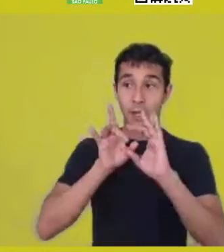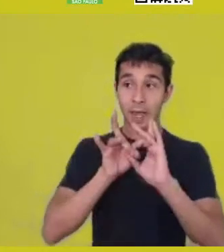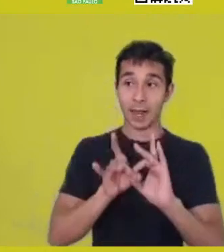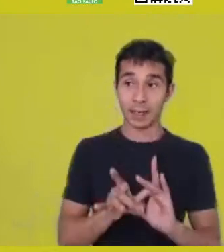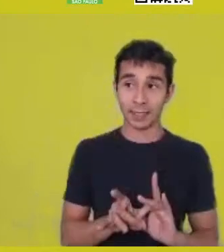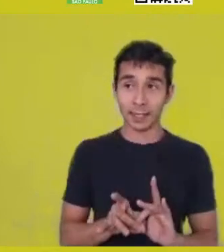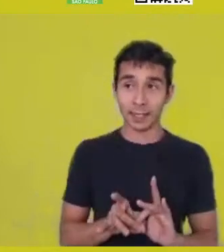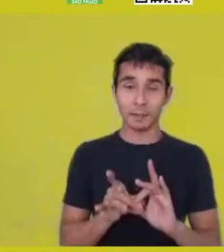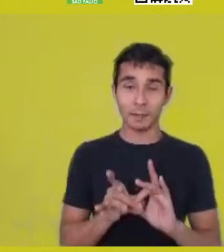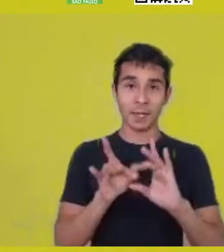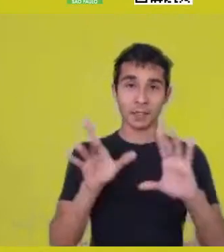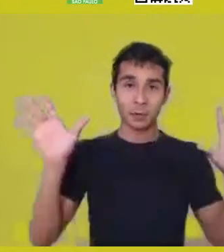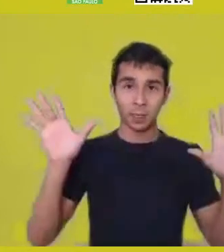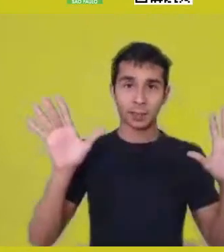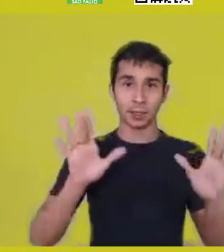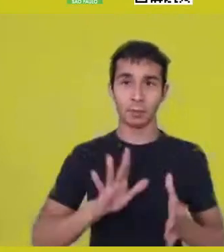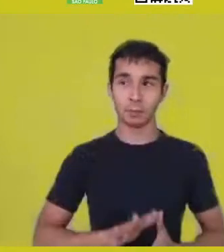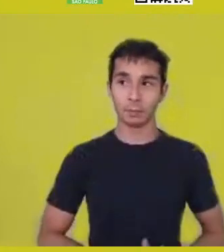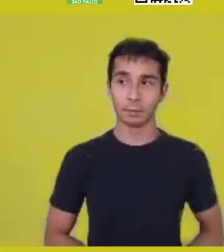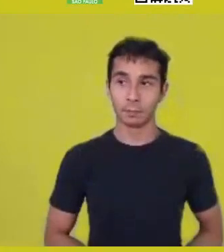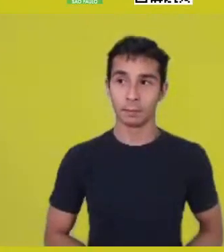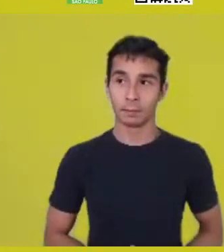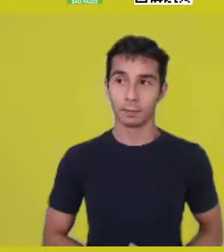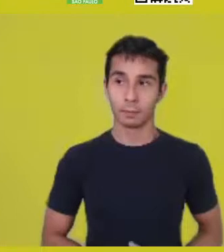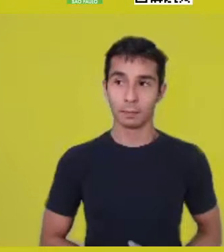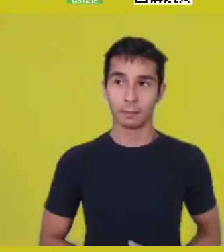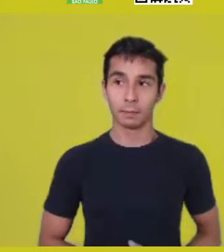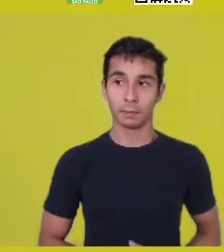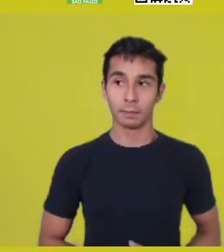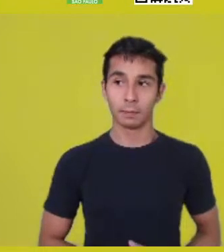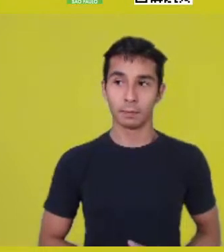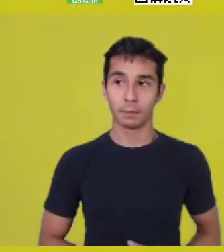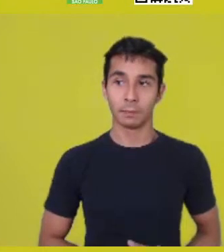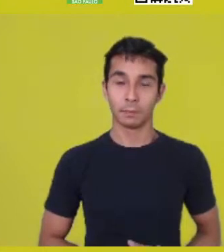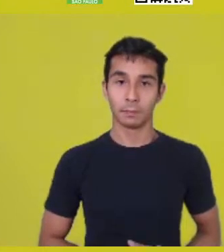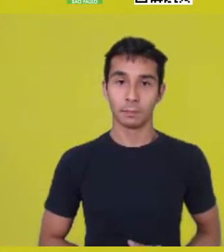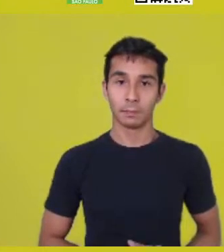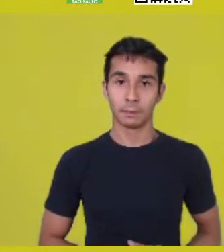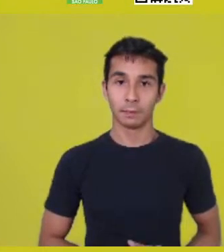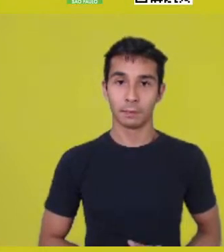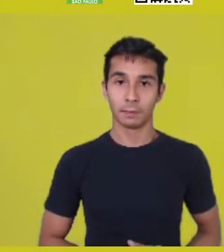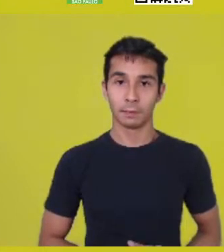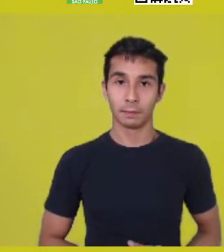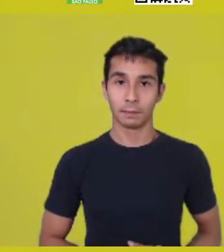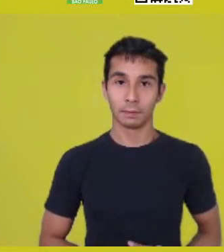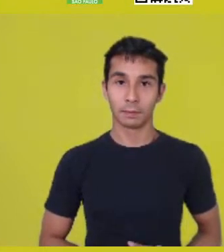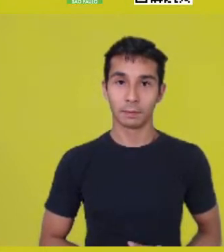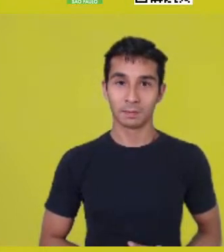I was talking before about -ntu, this suffix that is in the origin